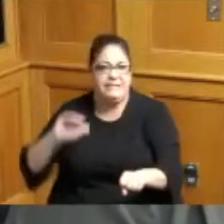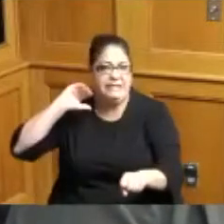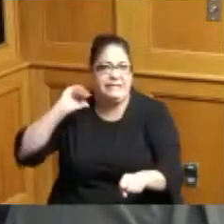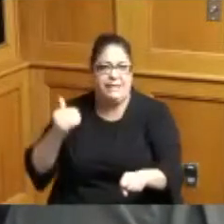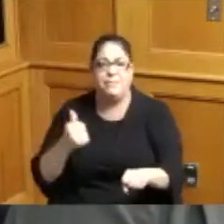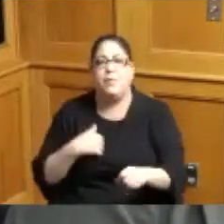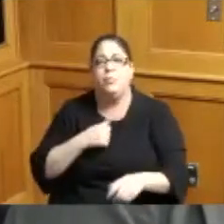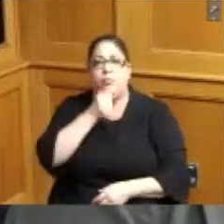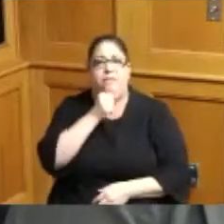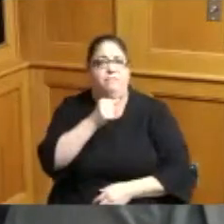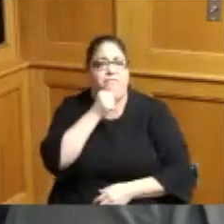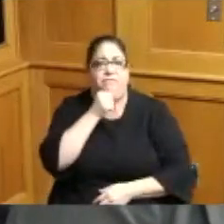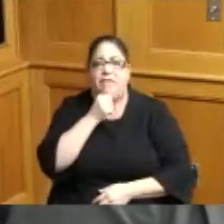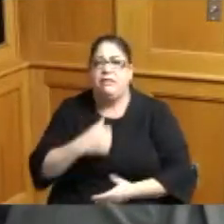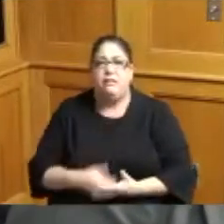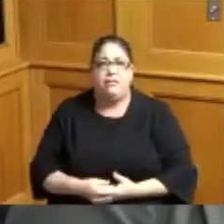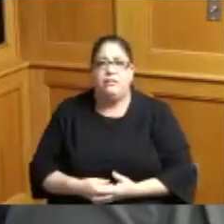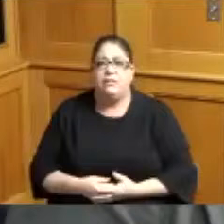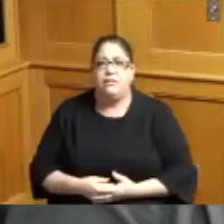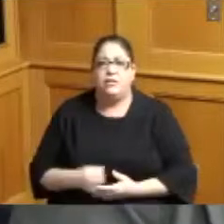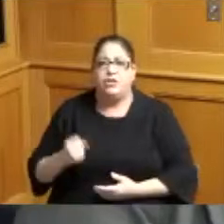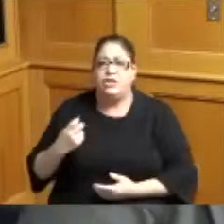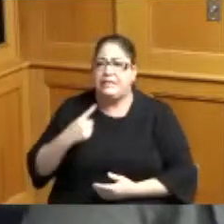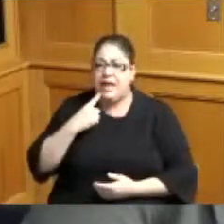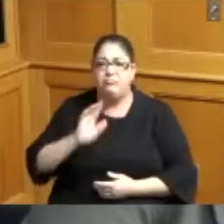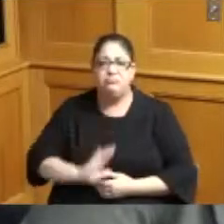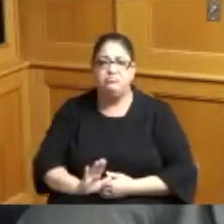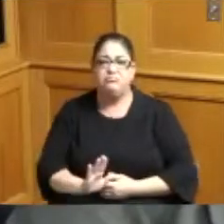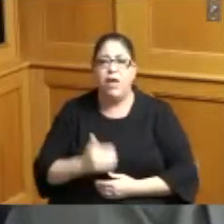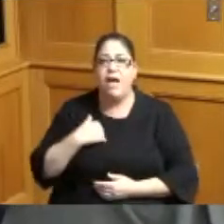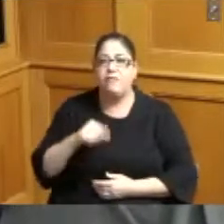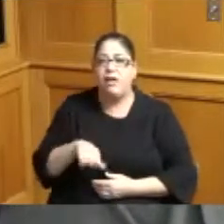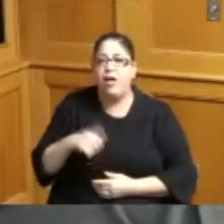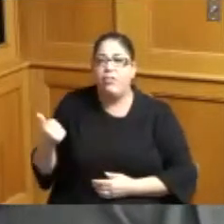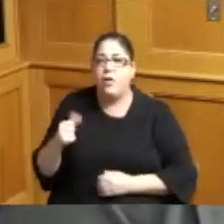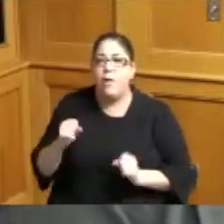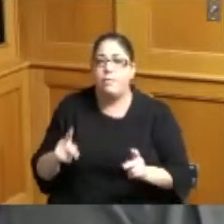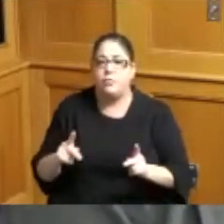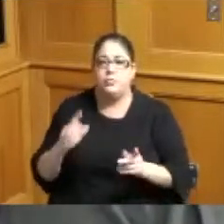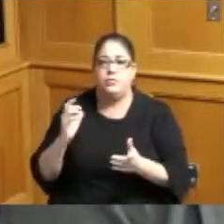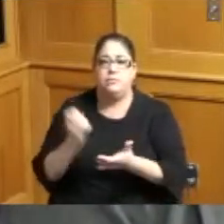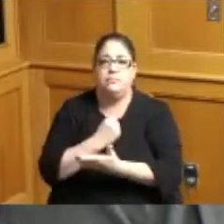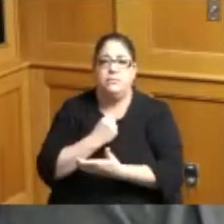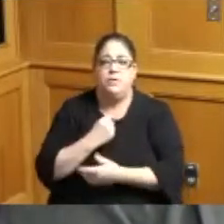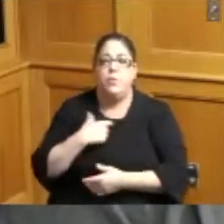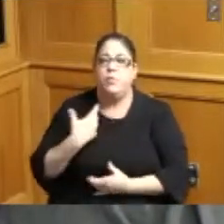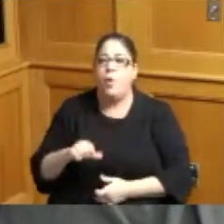private company and she thinks there's opportunity for others because we don't want seniors who got